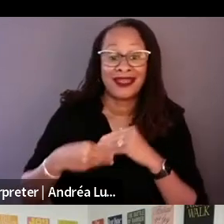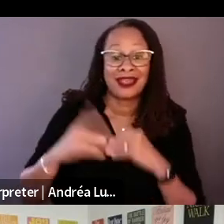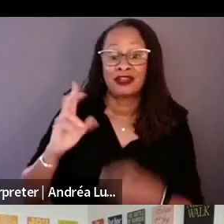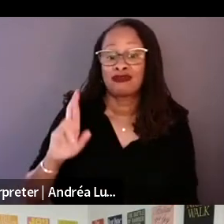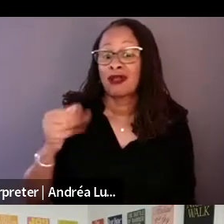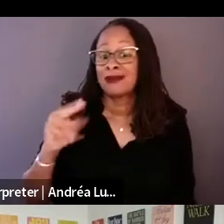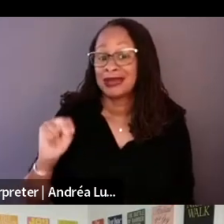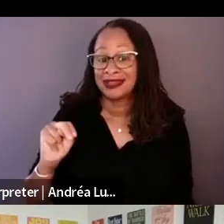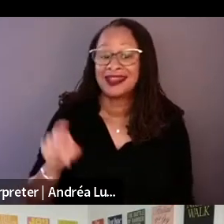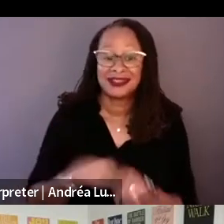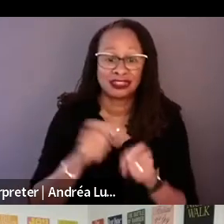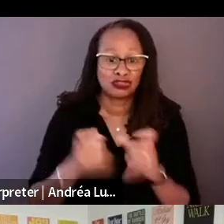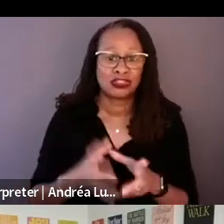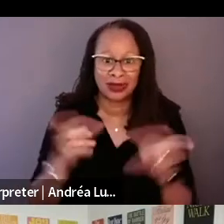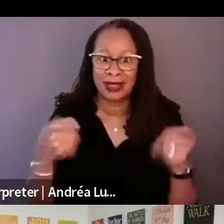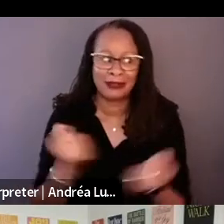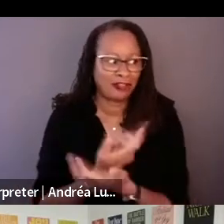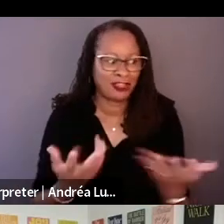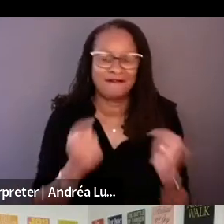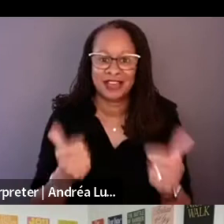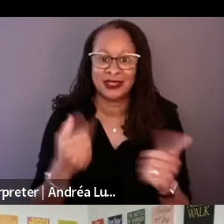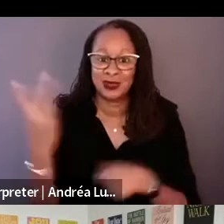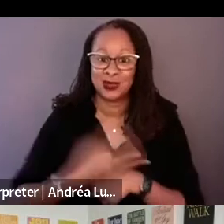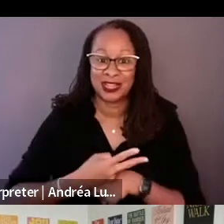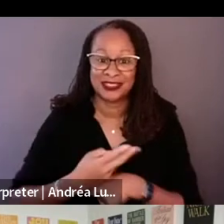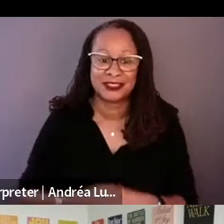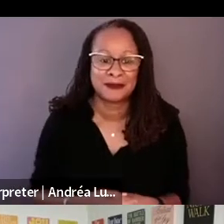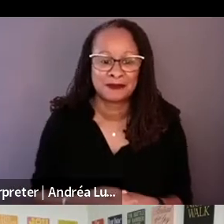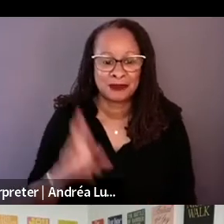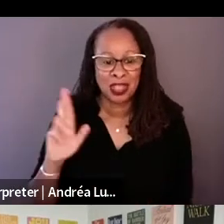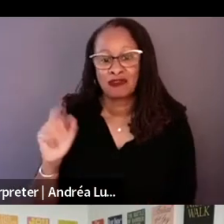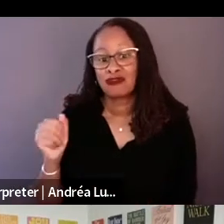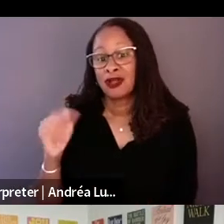board, it happened in two days. Is.